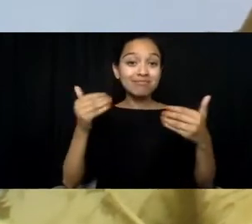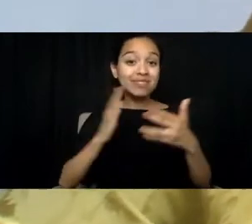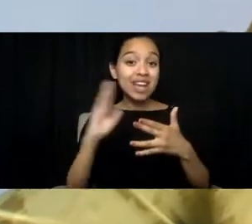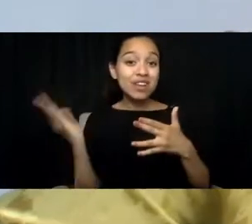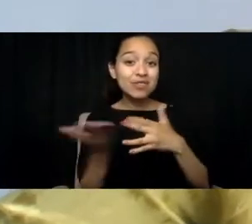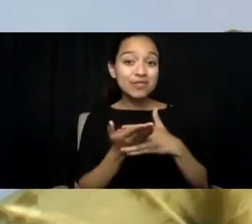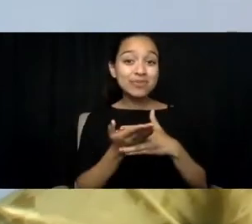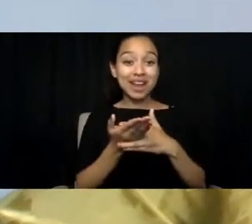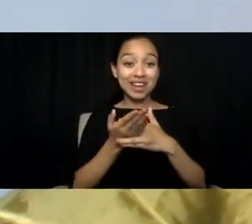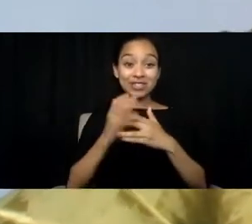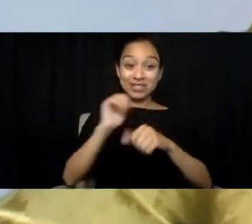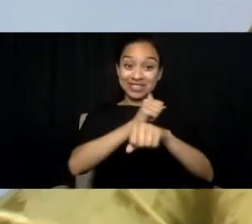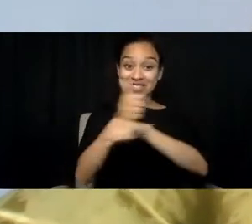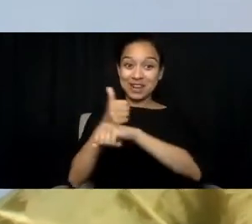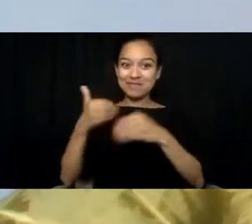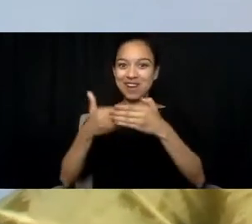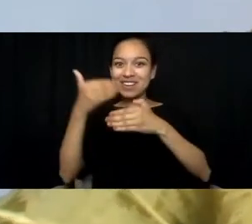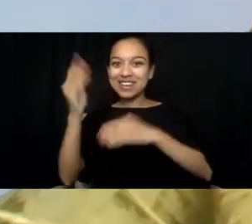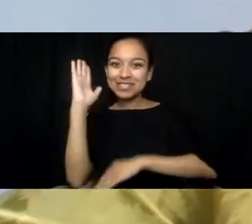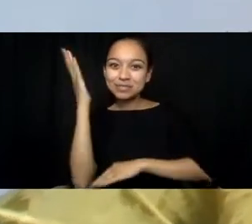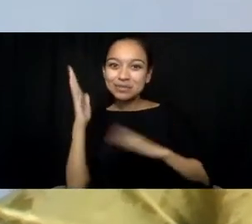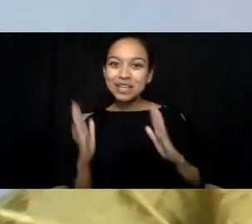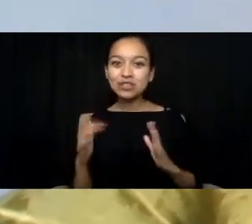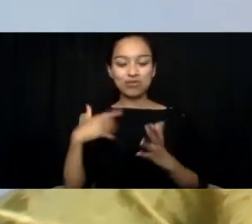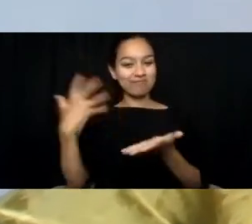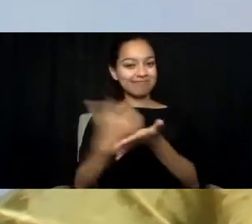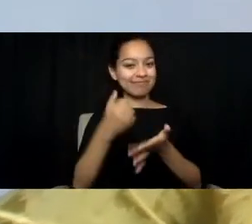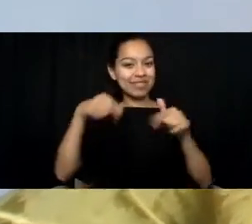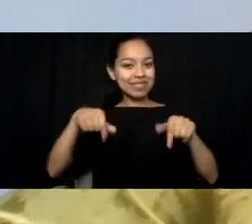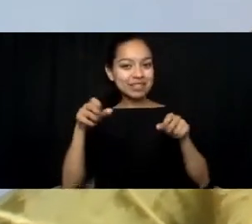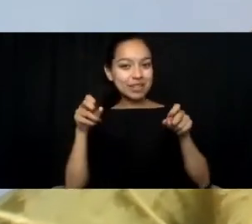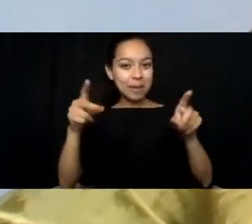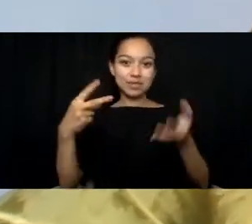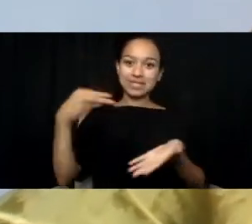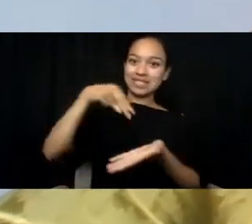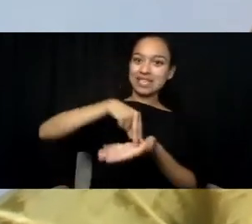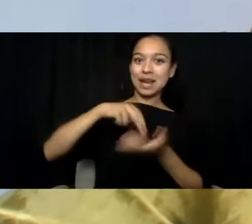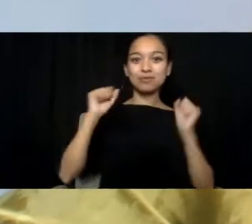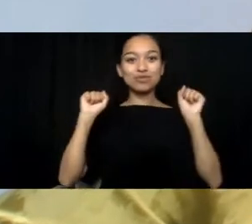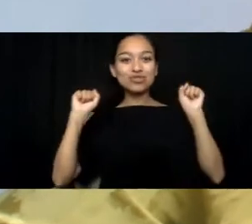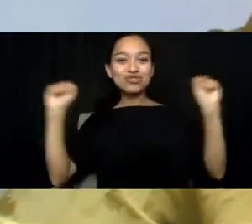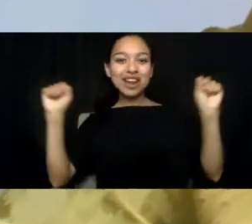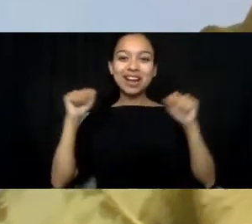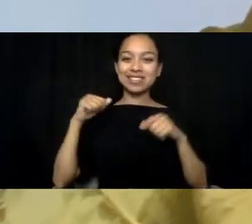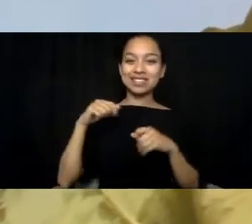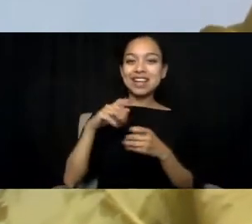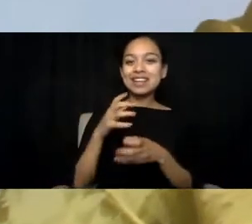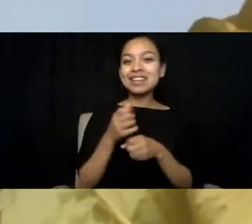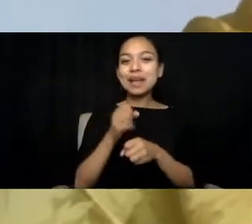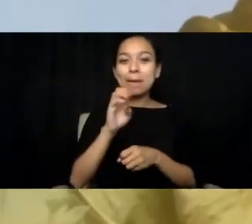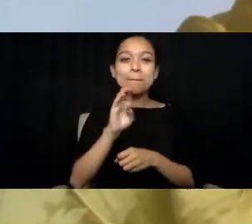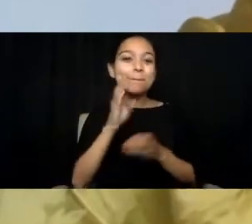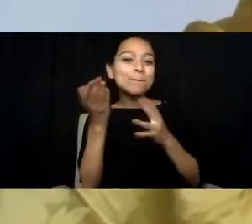so please take this opportunity to our audience members to get up, stretch, take a quick bio break. We will be back shortly with our first speaker of the afternoon,